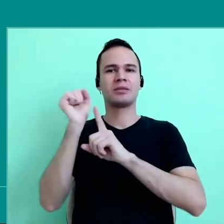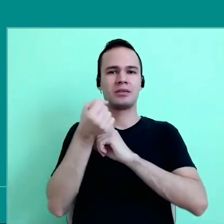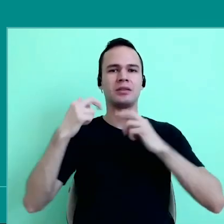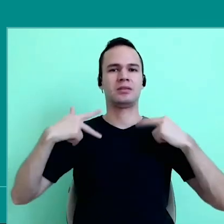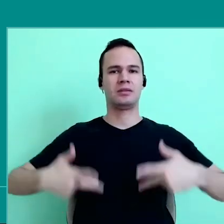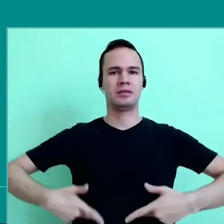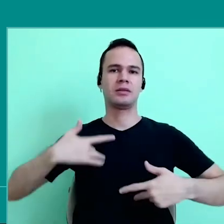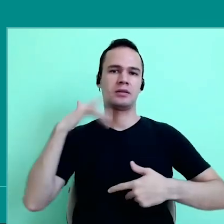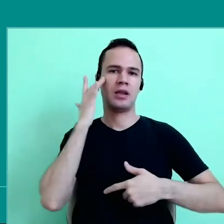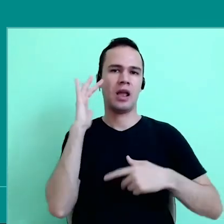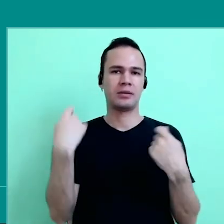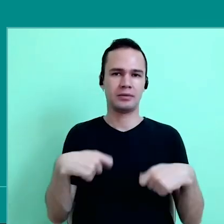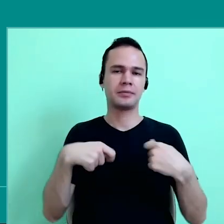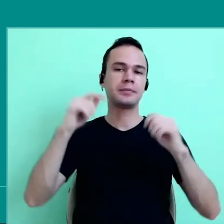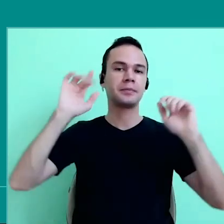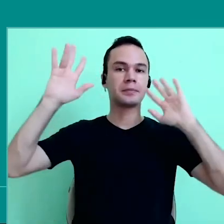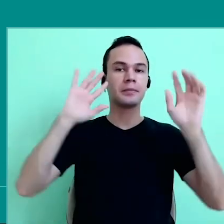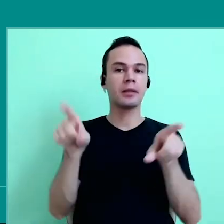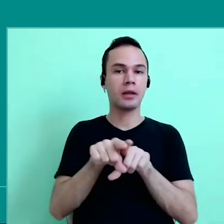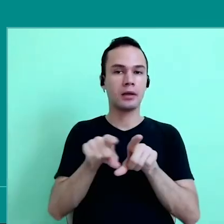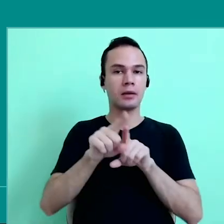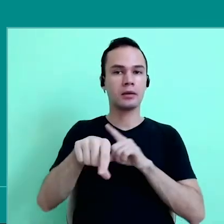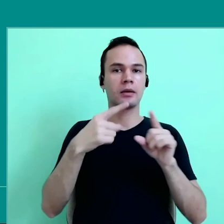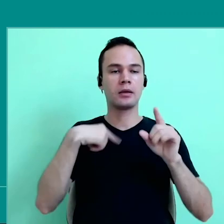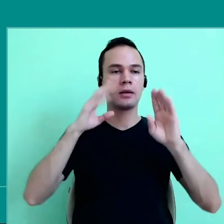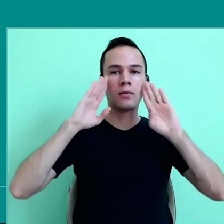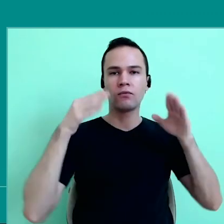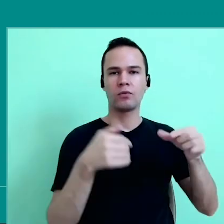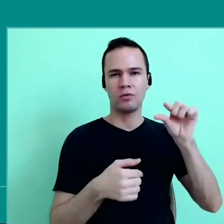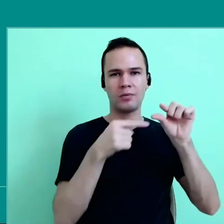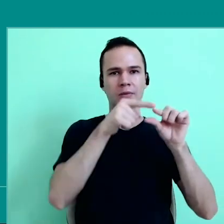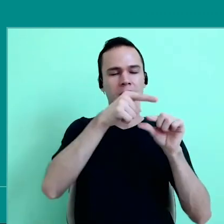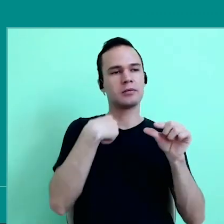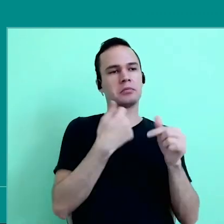I think about it a little bit, and also make less central the bureaucratic evaluations